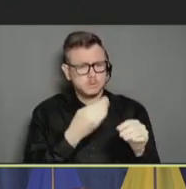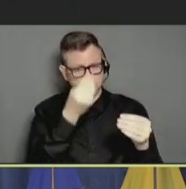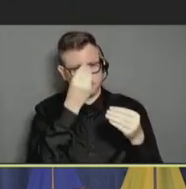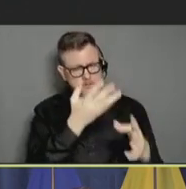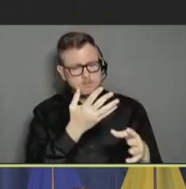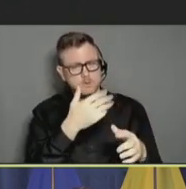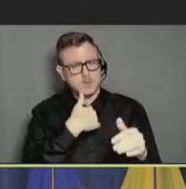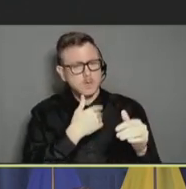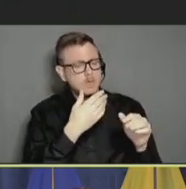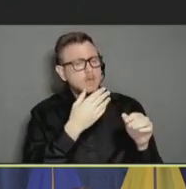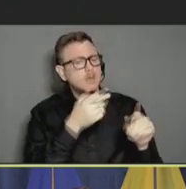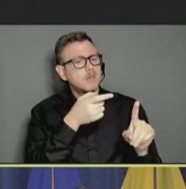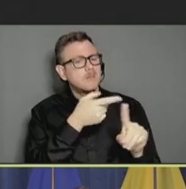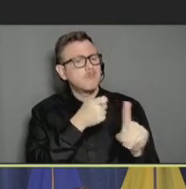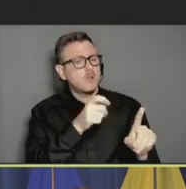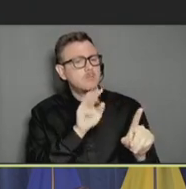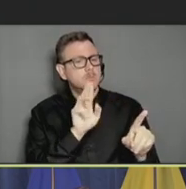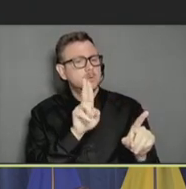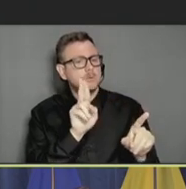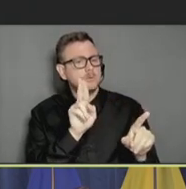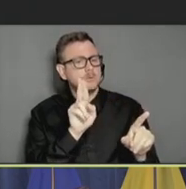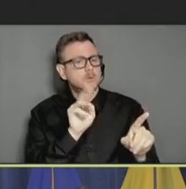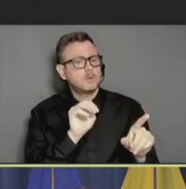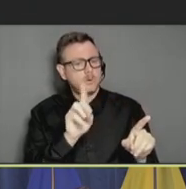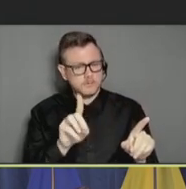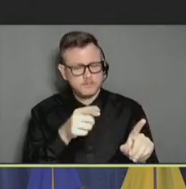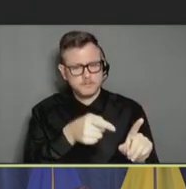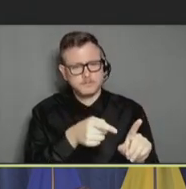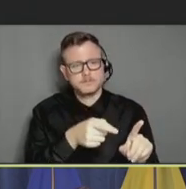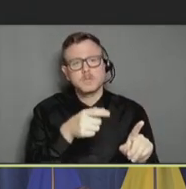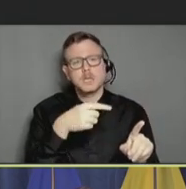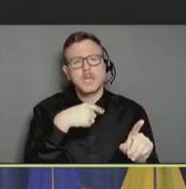Michigan's National Poll and Healthy Aging. And I served as the poll's director for the